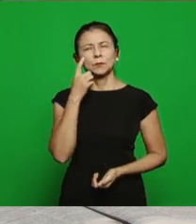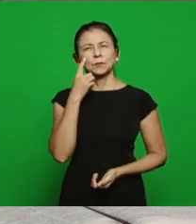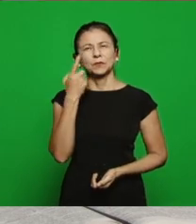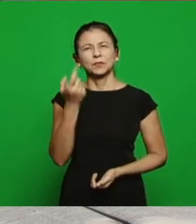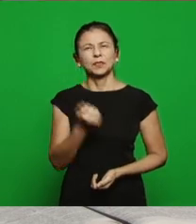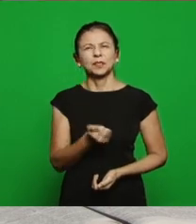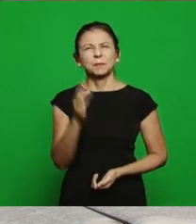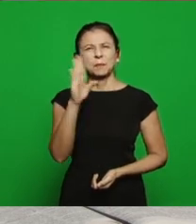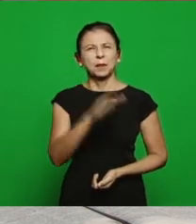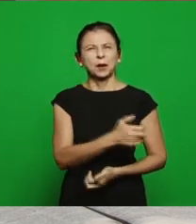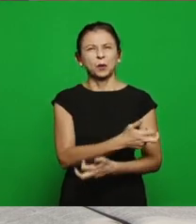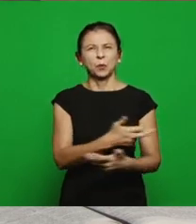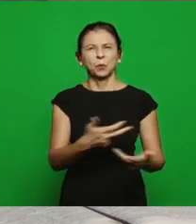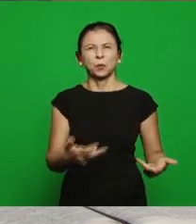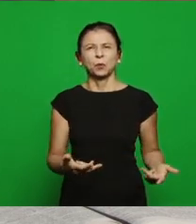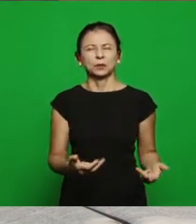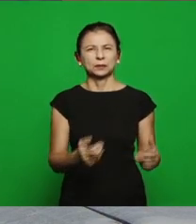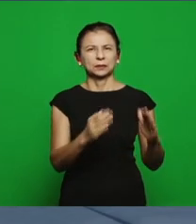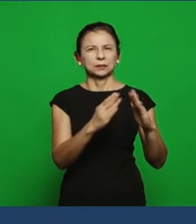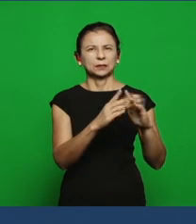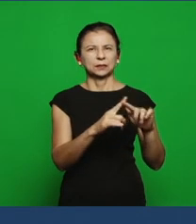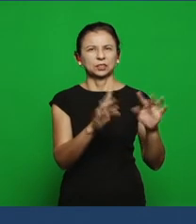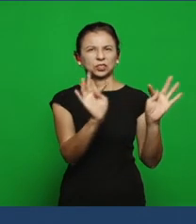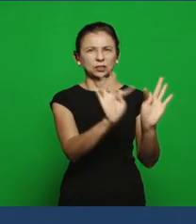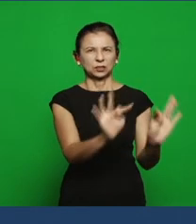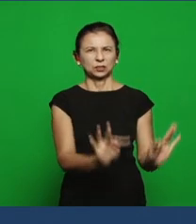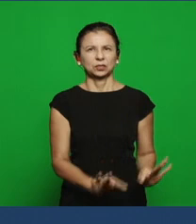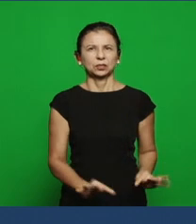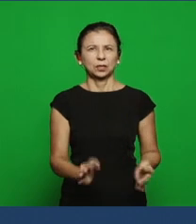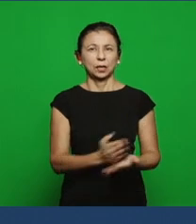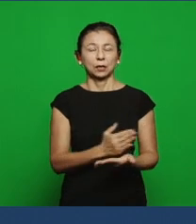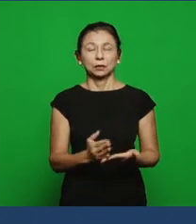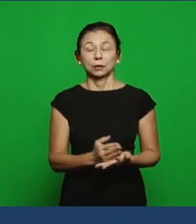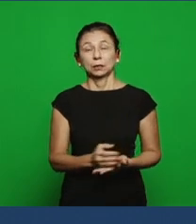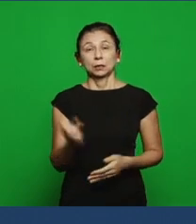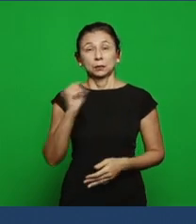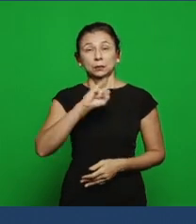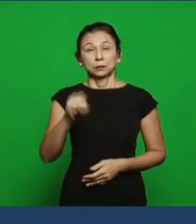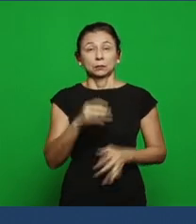here there are some of them: allow that woman Jezebel